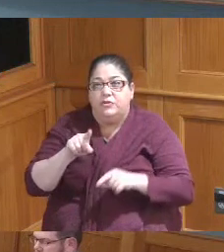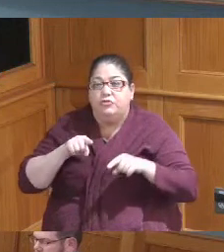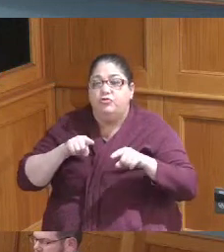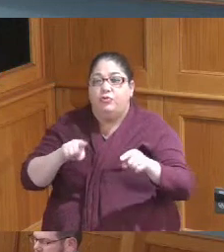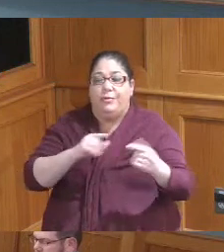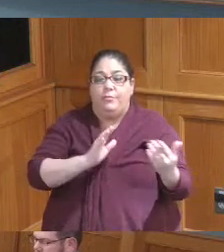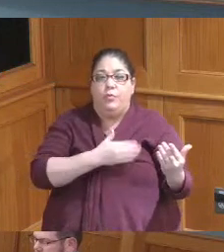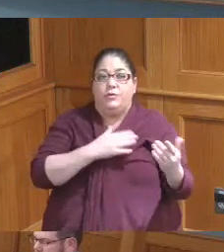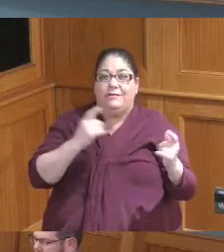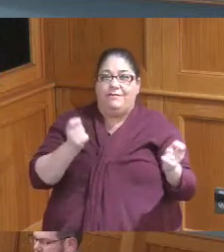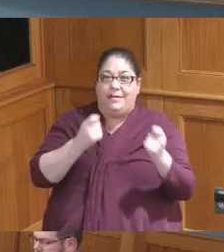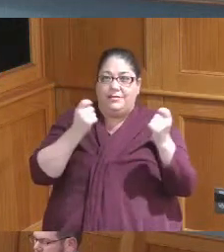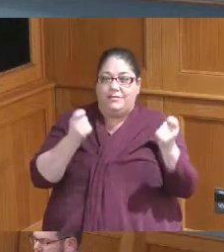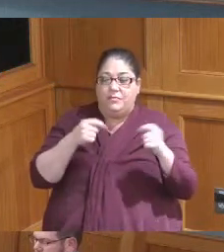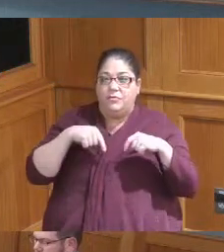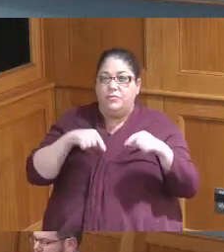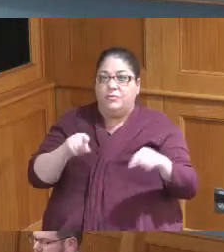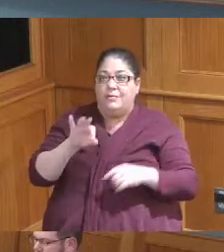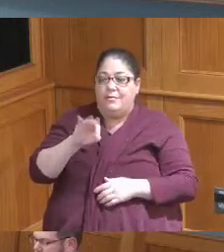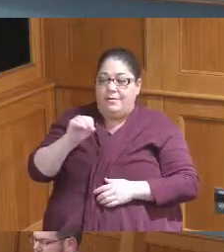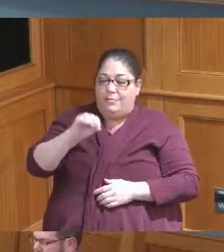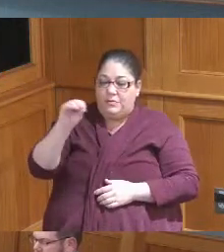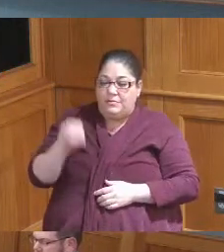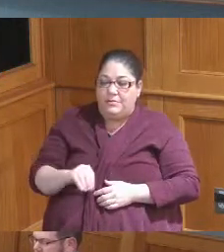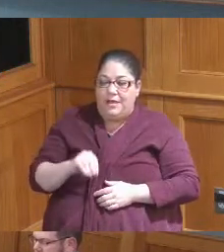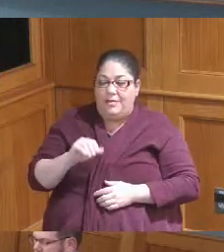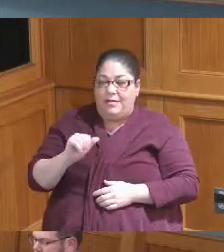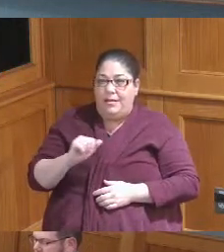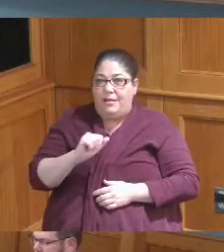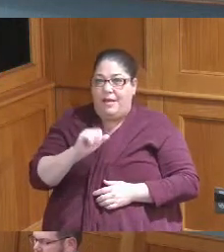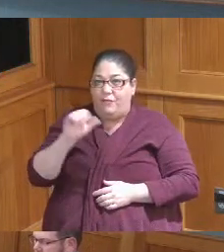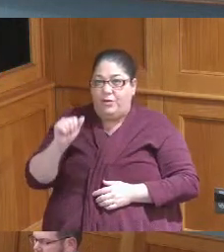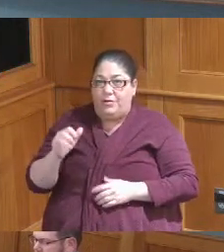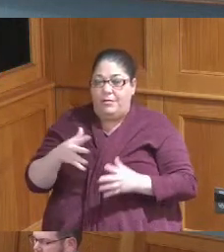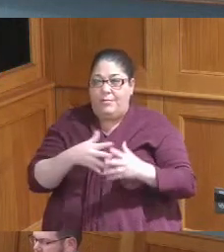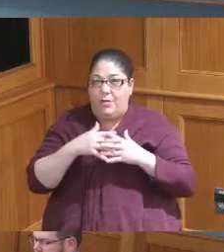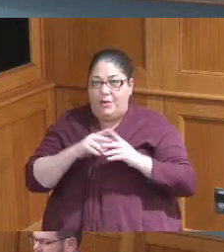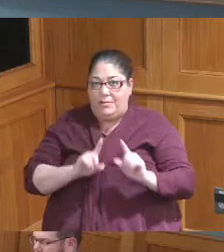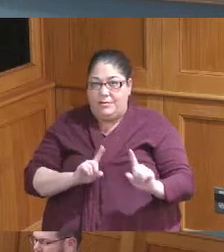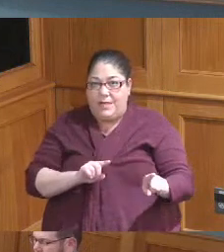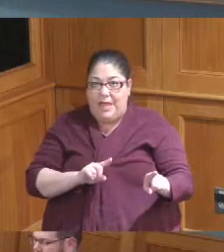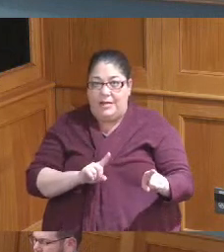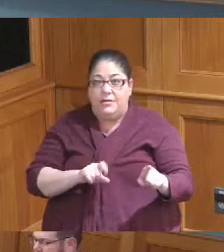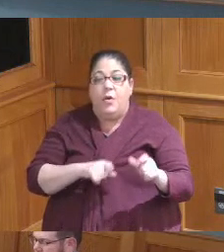that is 90 percent African-Americans that attend and then when it goes in this fund nothing goes